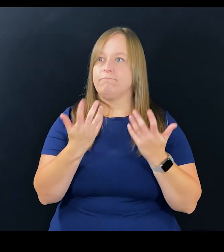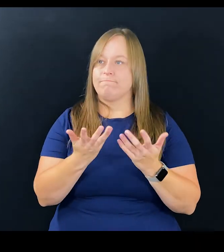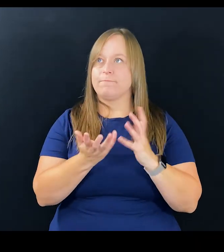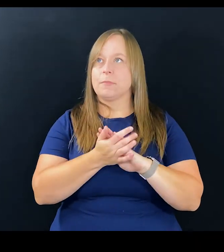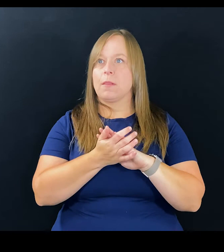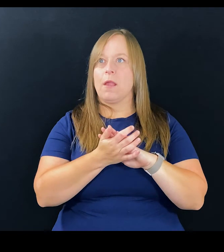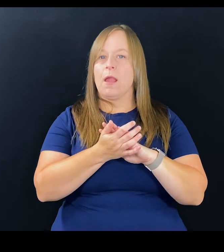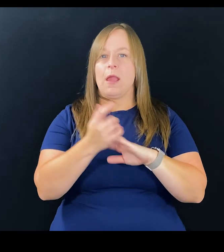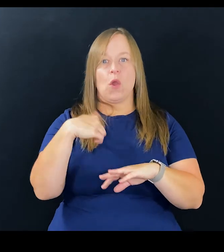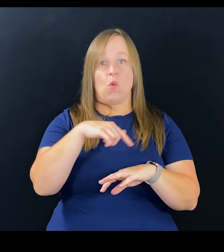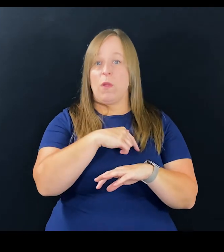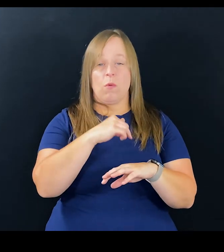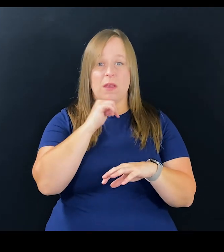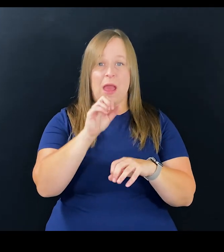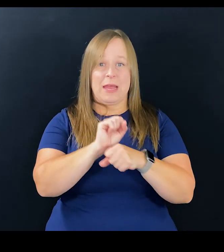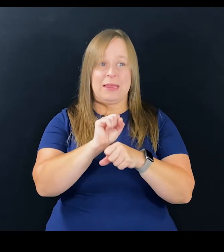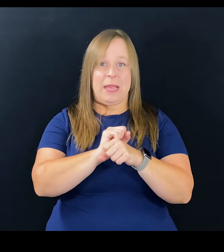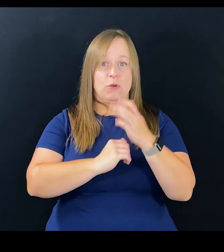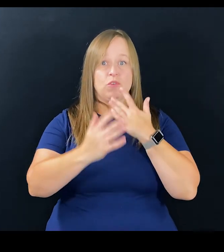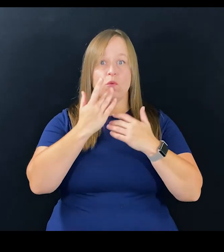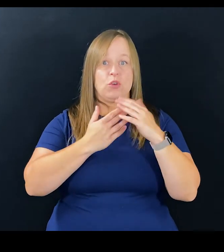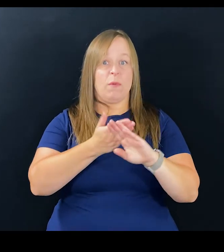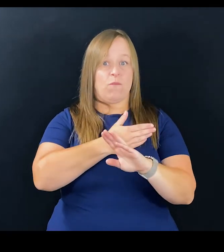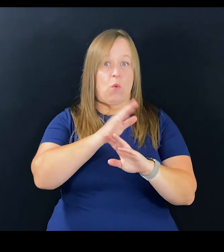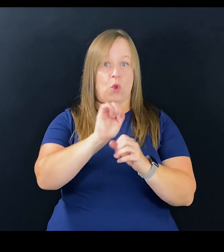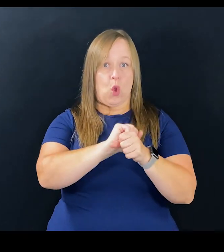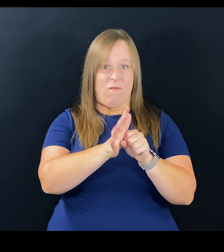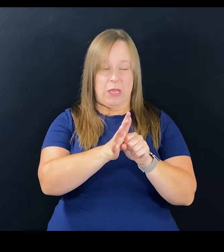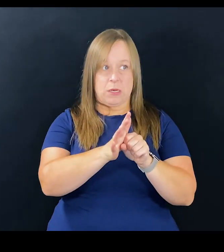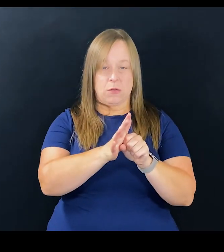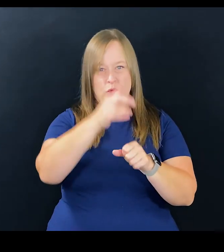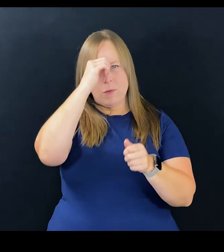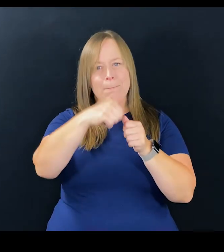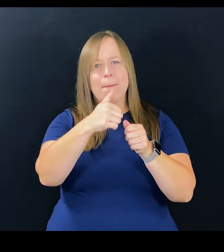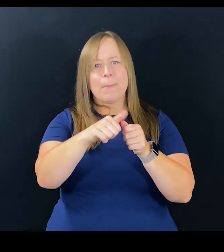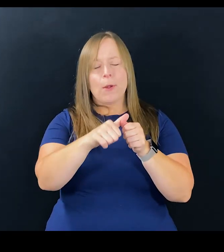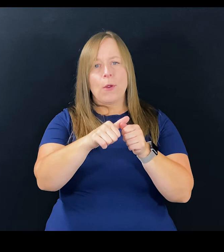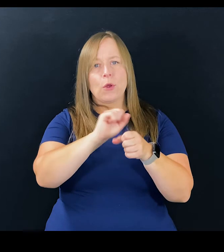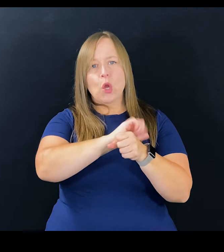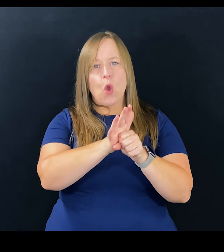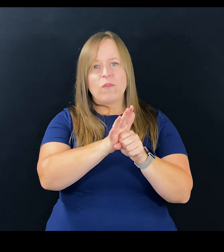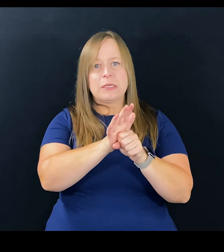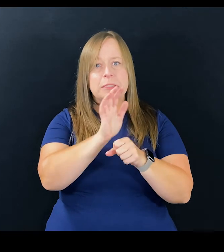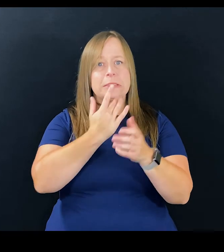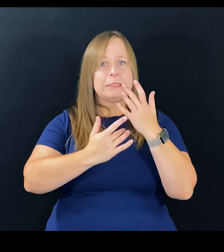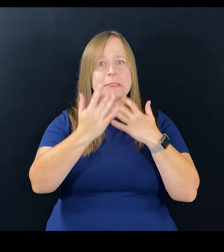if we were not in a labor shortage before COVID. If you remember before COVID, we were